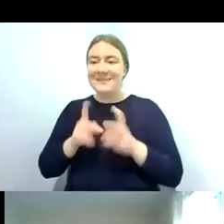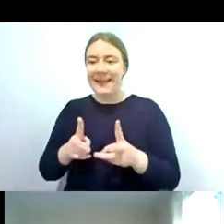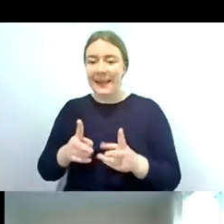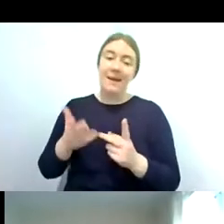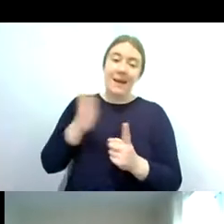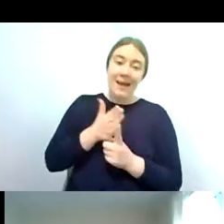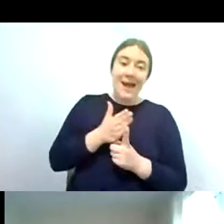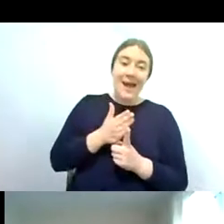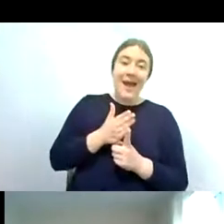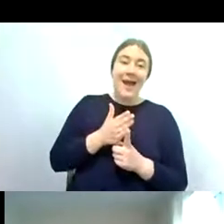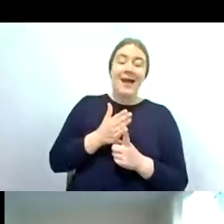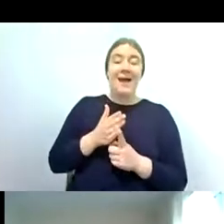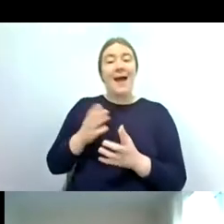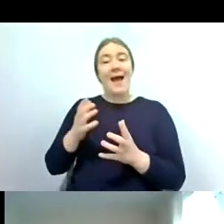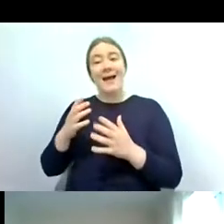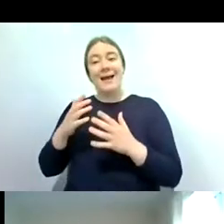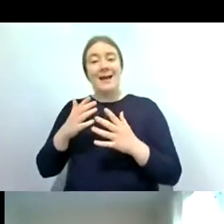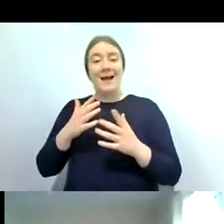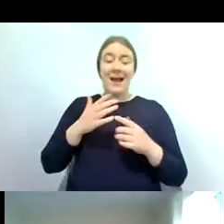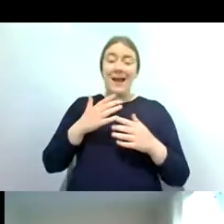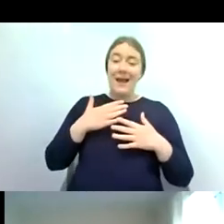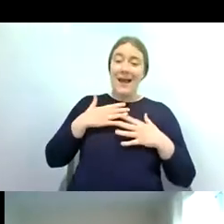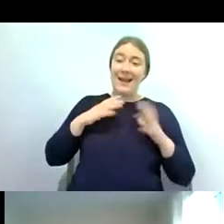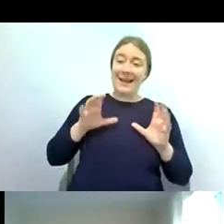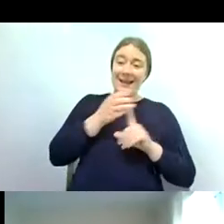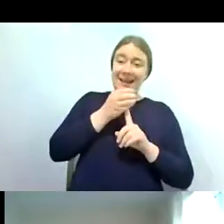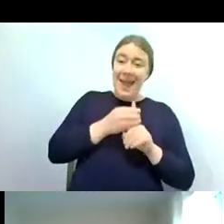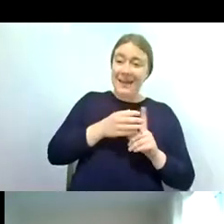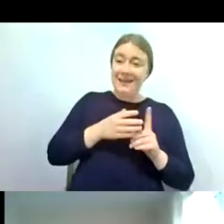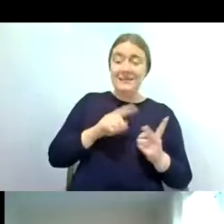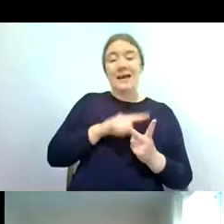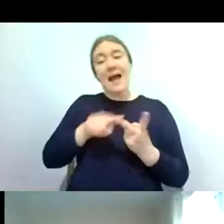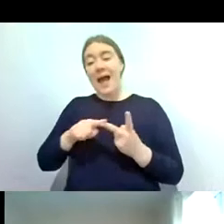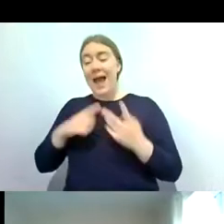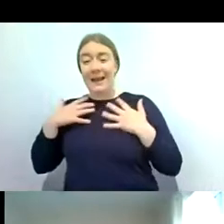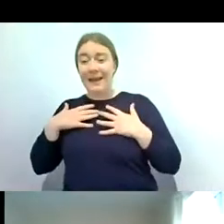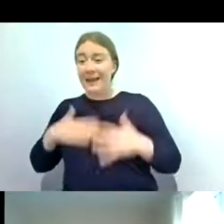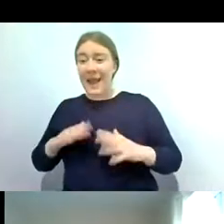cased caddis and these are really easy to tell apart because one is a larvae that is just there